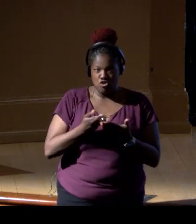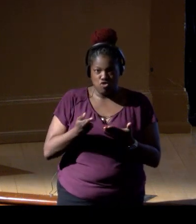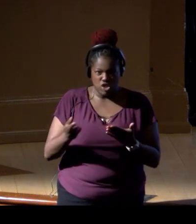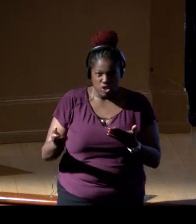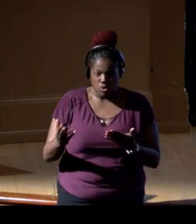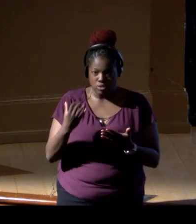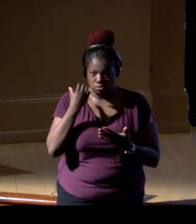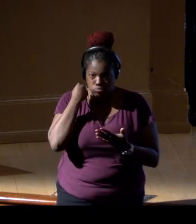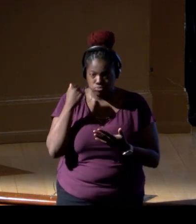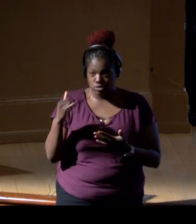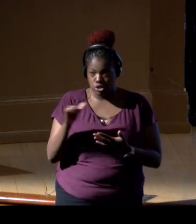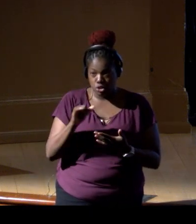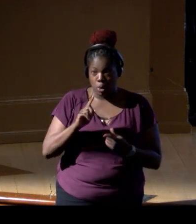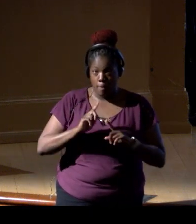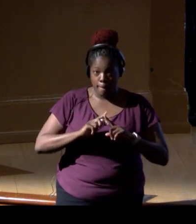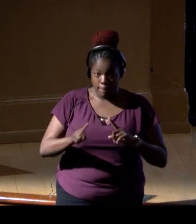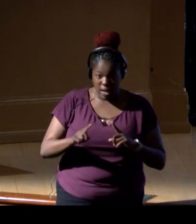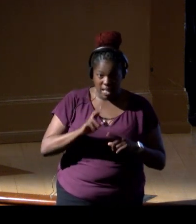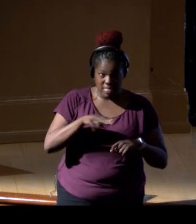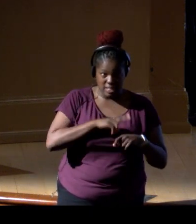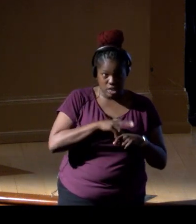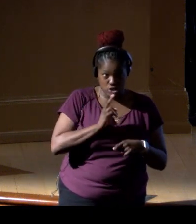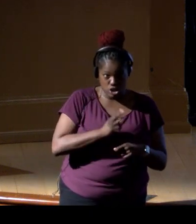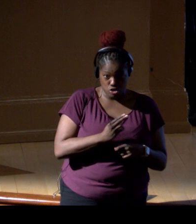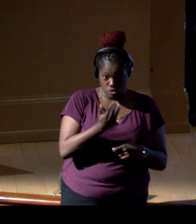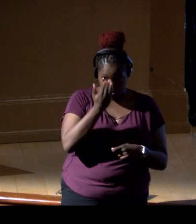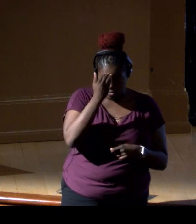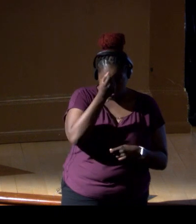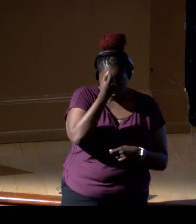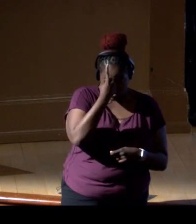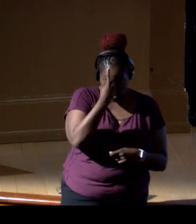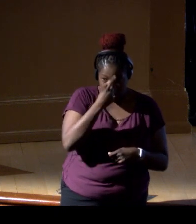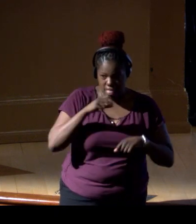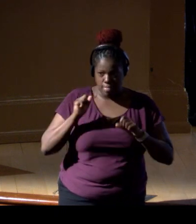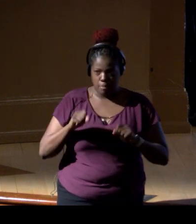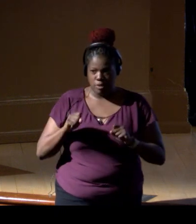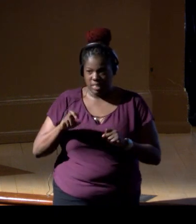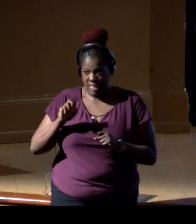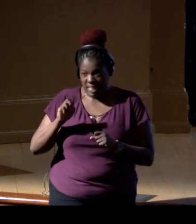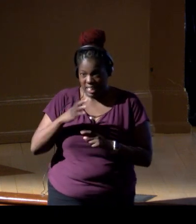But the combination of that natural history knowledge with the ability that the eDNA gives us